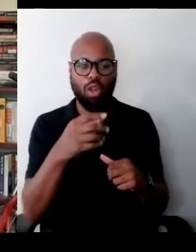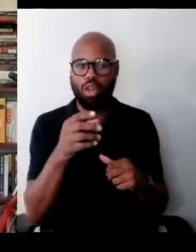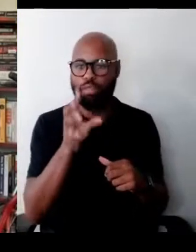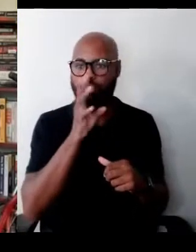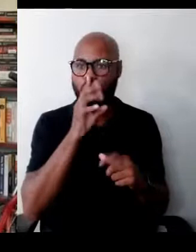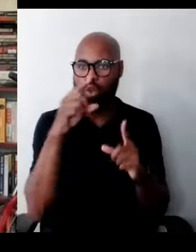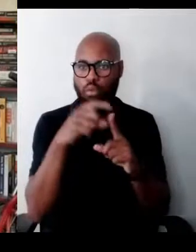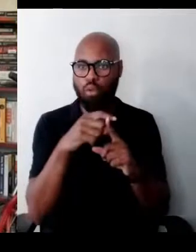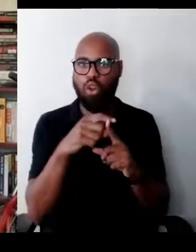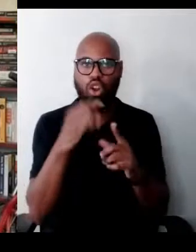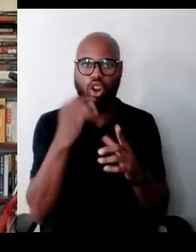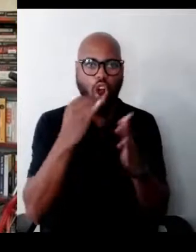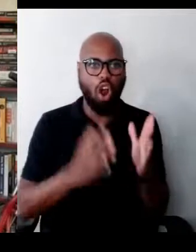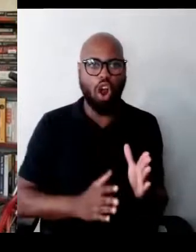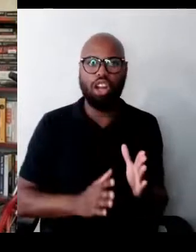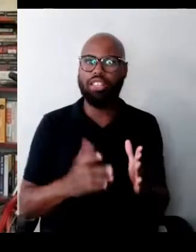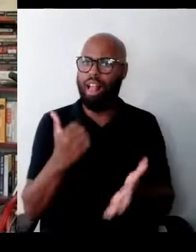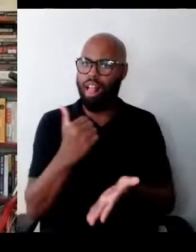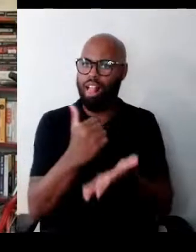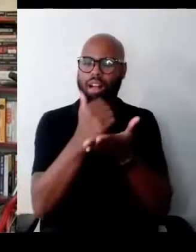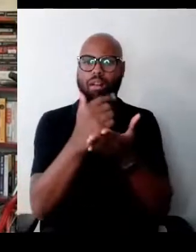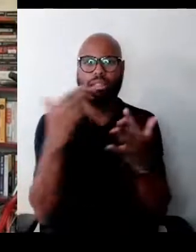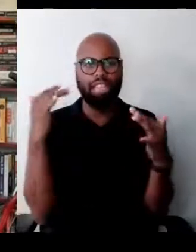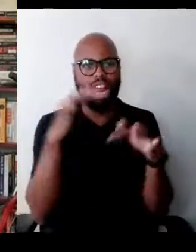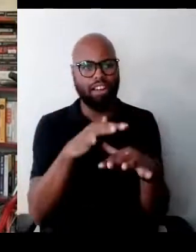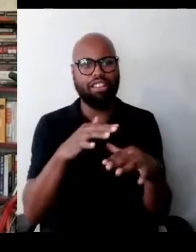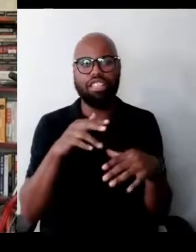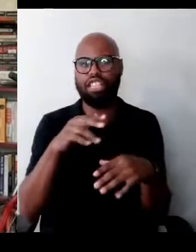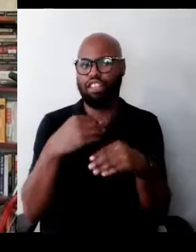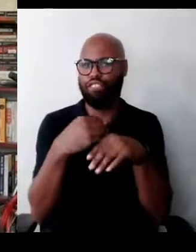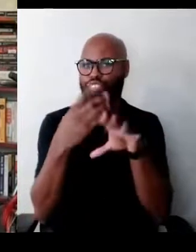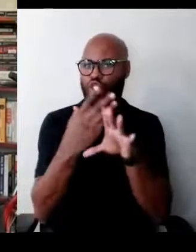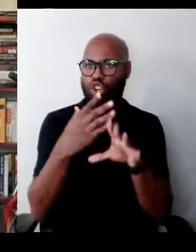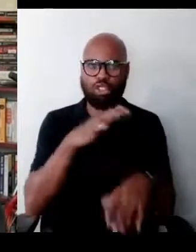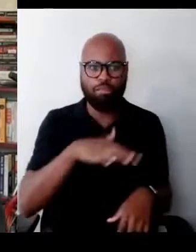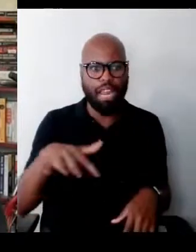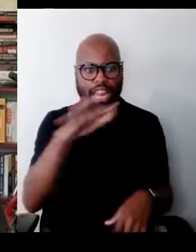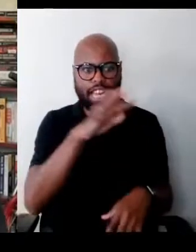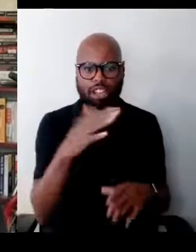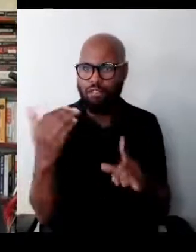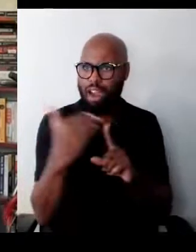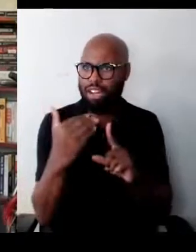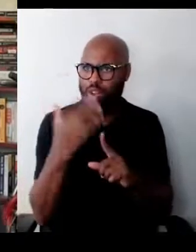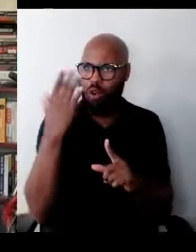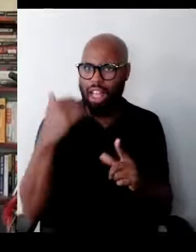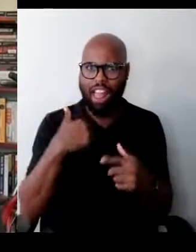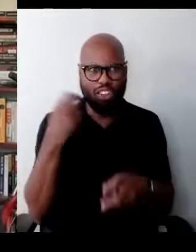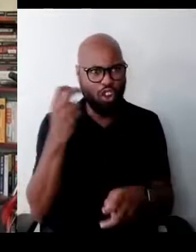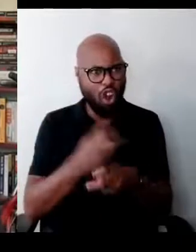and also to remind us why we have these tough conversations. And the reason is for the culture.